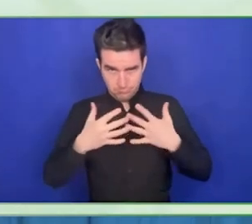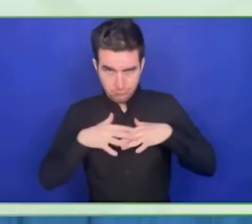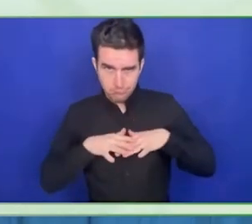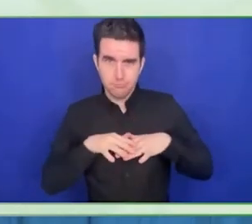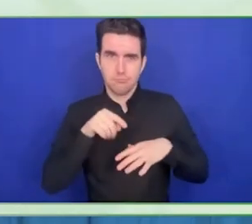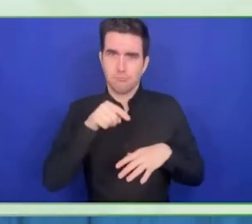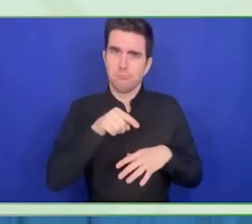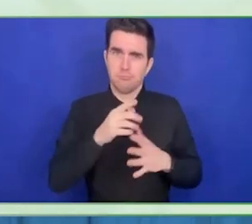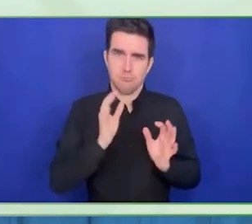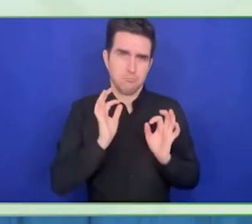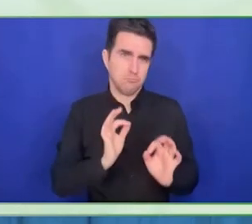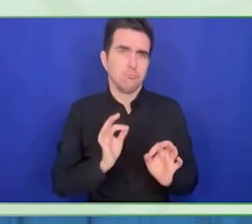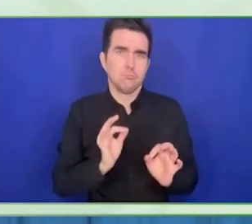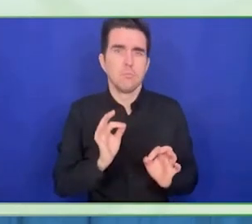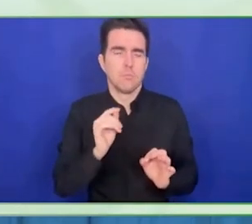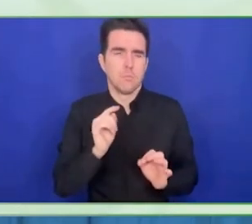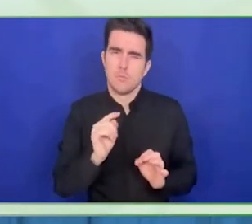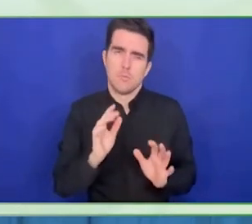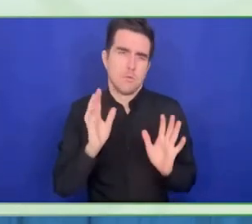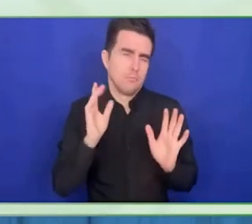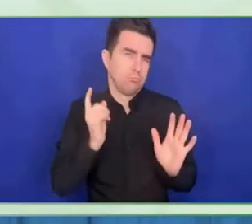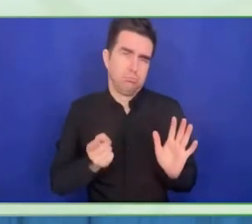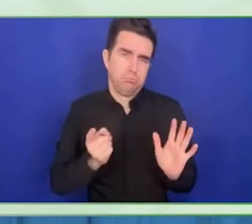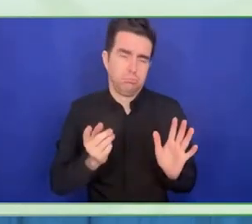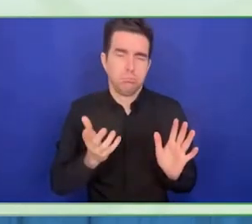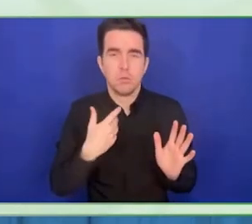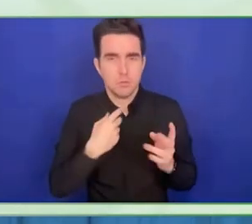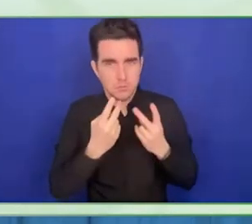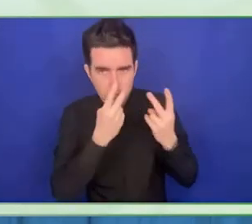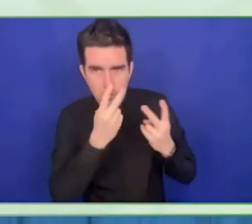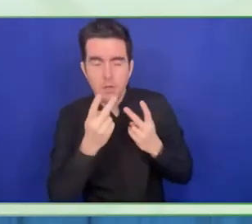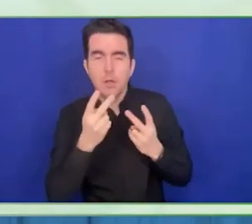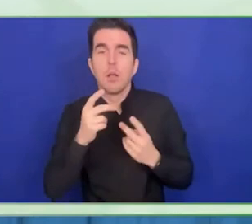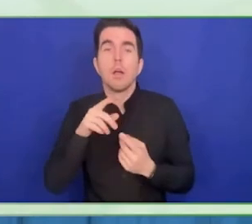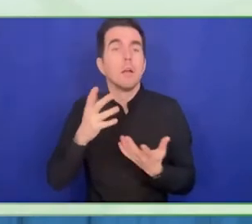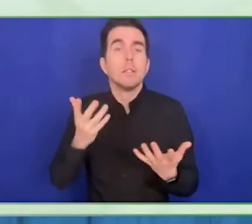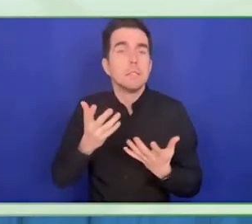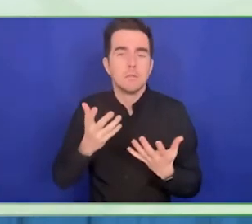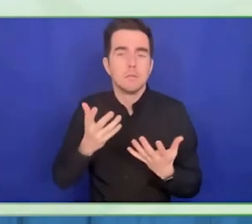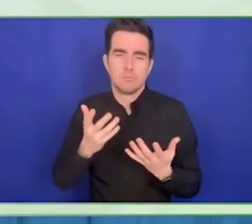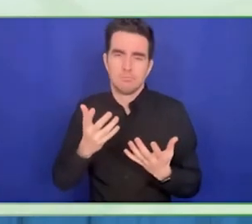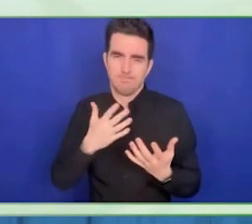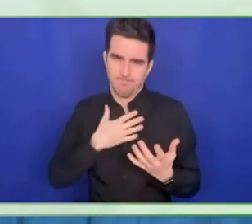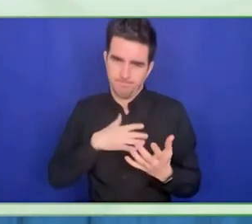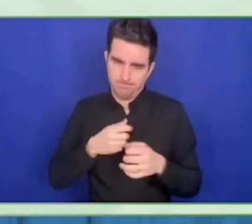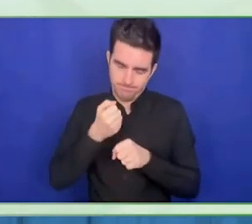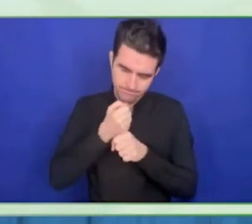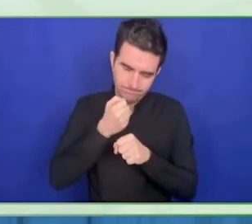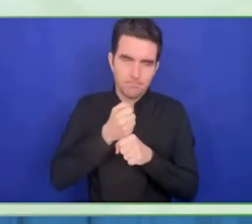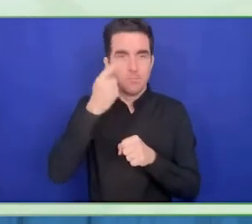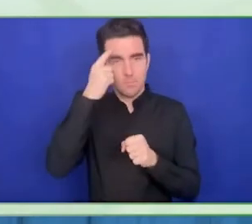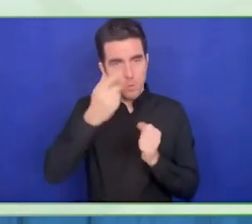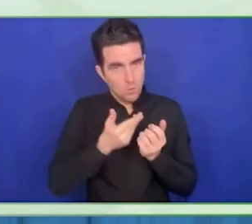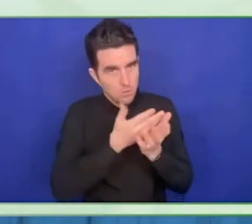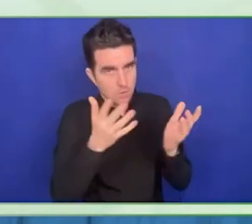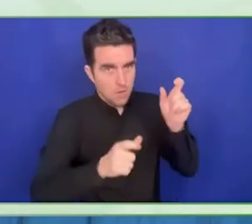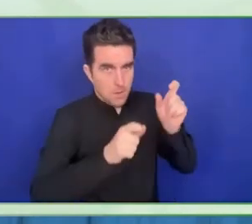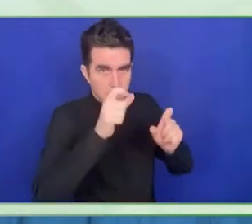entrepreneurs and innovators, we will never achieve the inclusion we aim for.